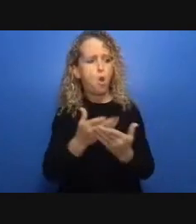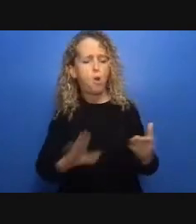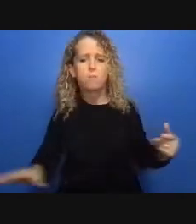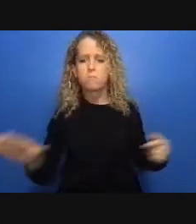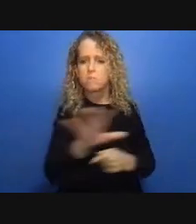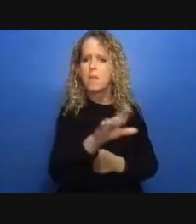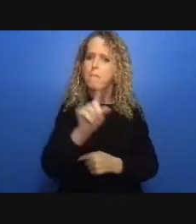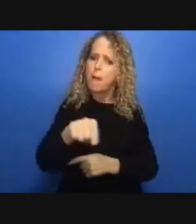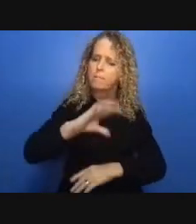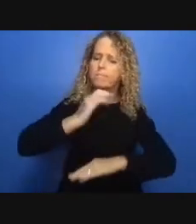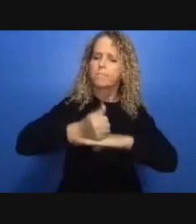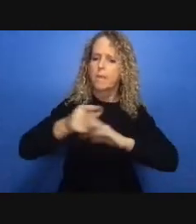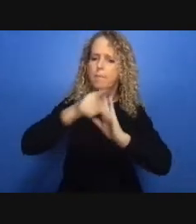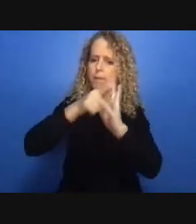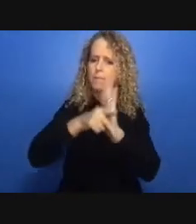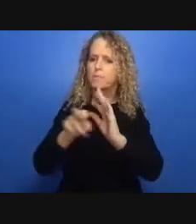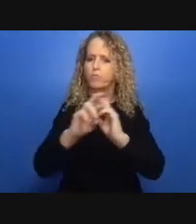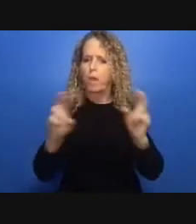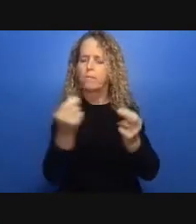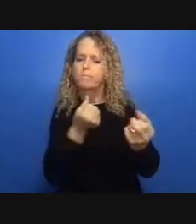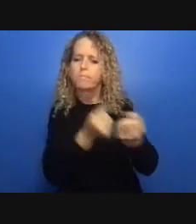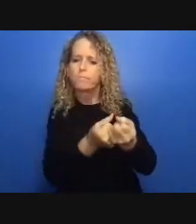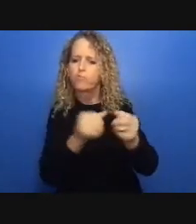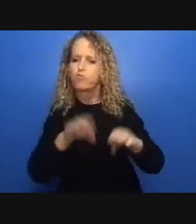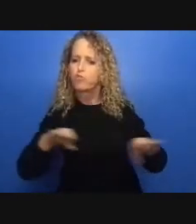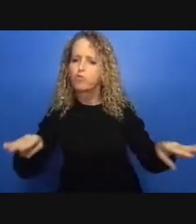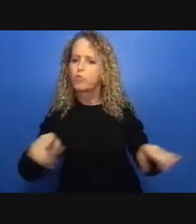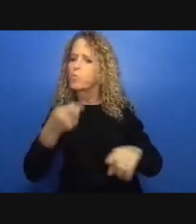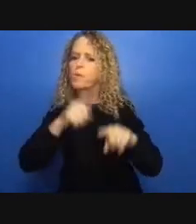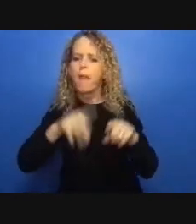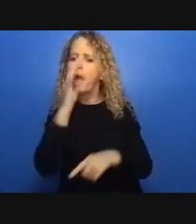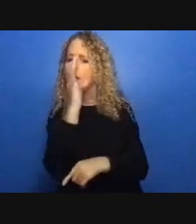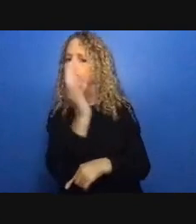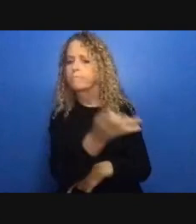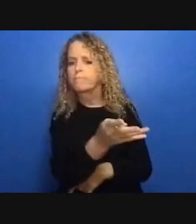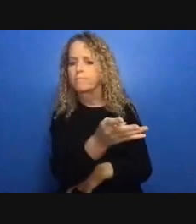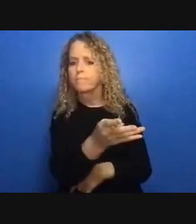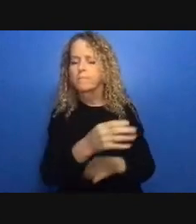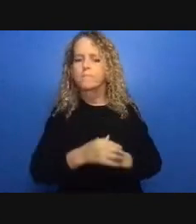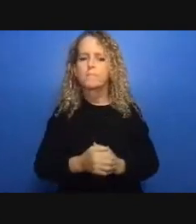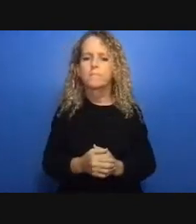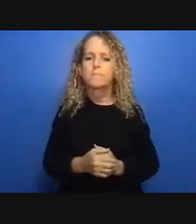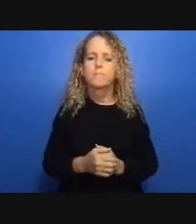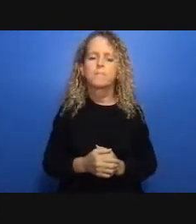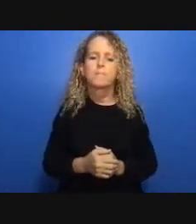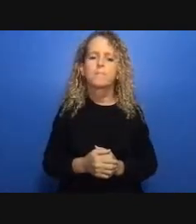if you can comment on the concept of the universal basic income the feasibility of that concept and